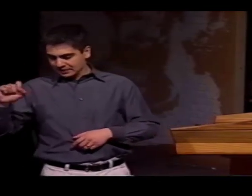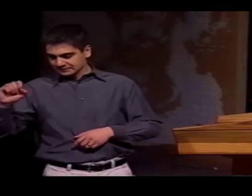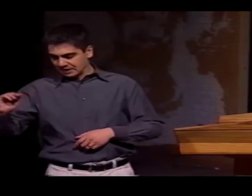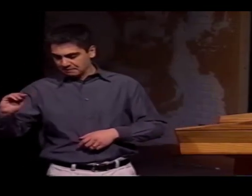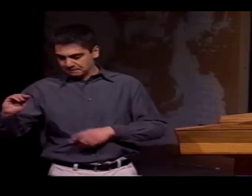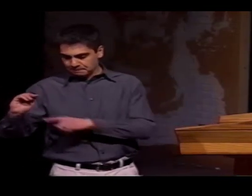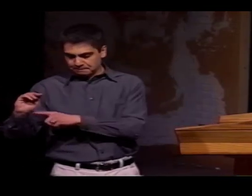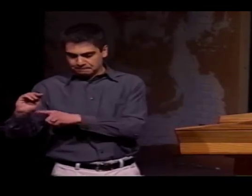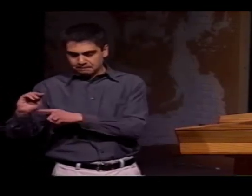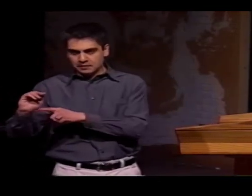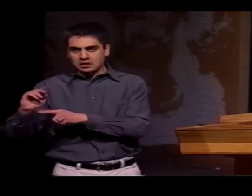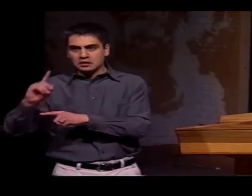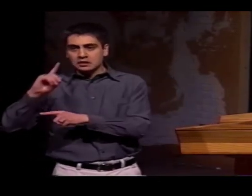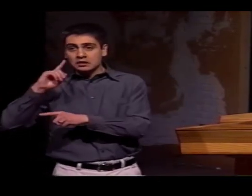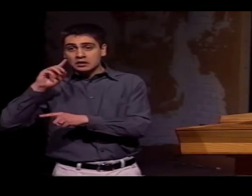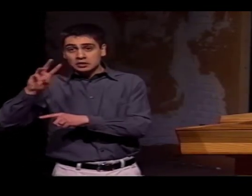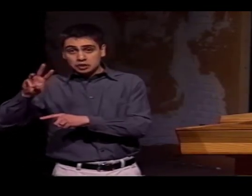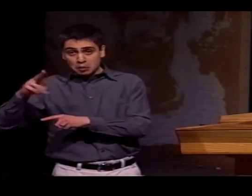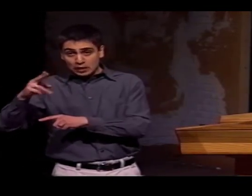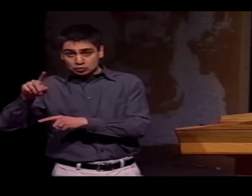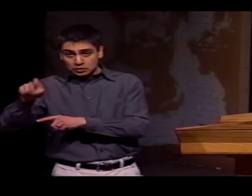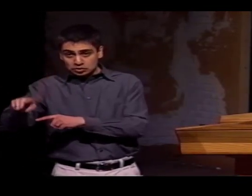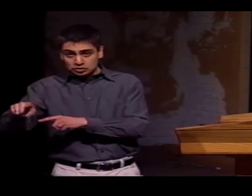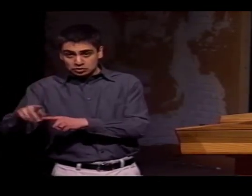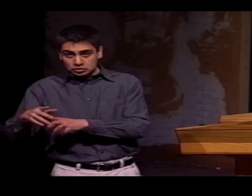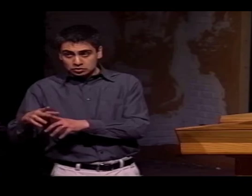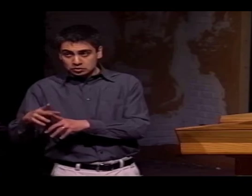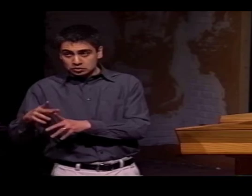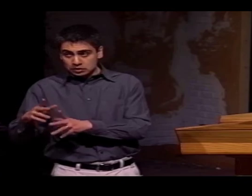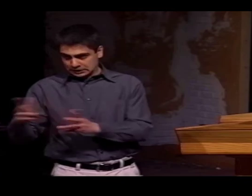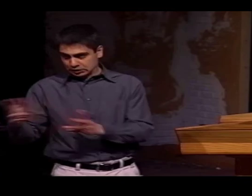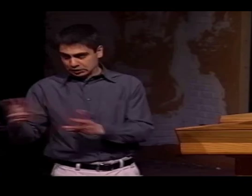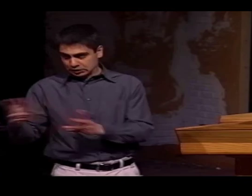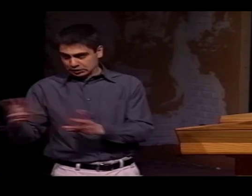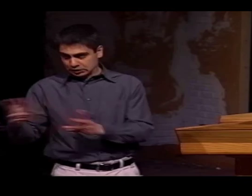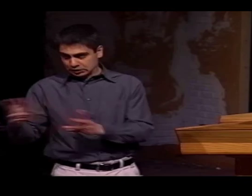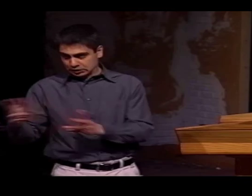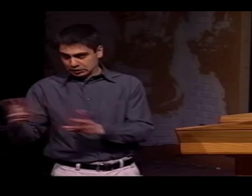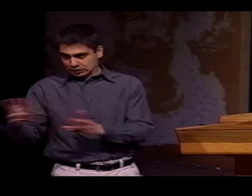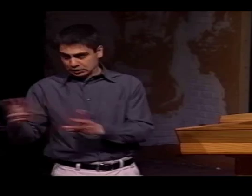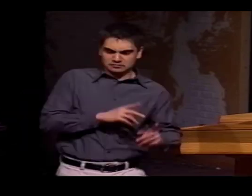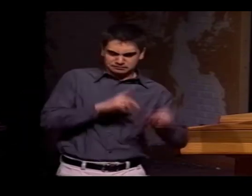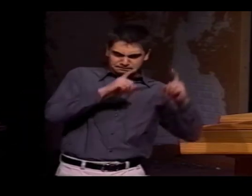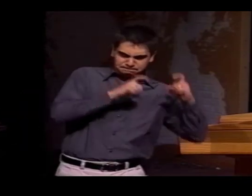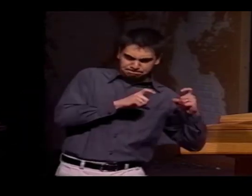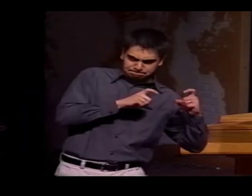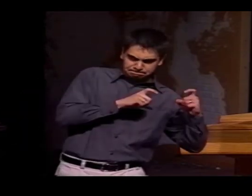LSM, IF YOU WERE TO ASK A "WH" QUESTION,